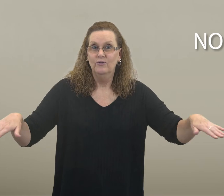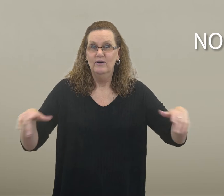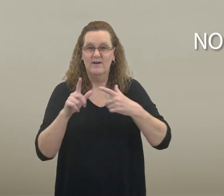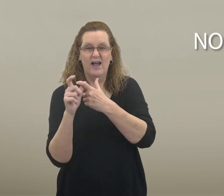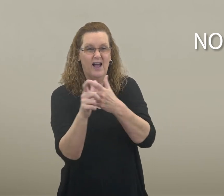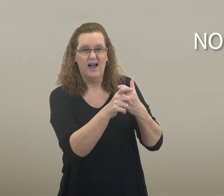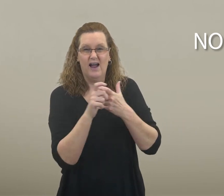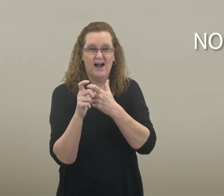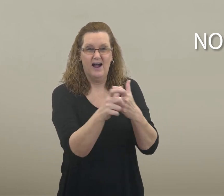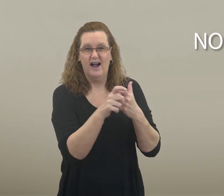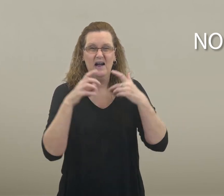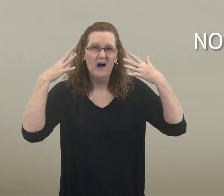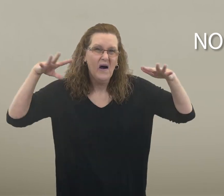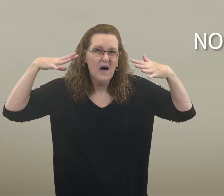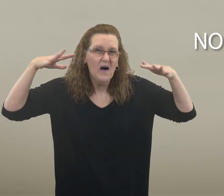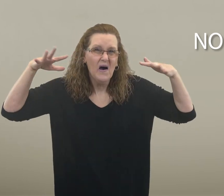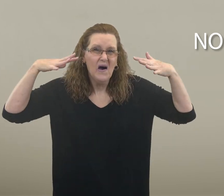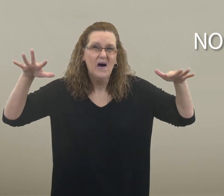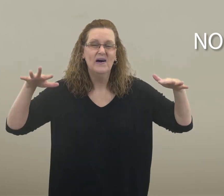The children running around are noisy.